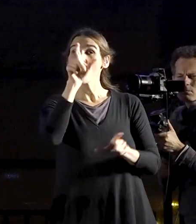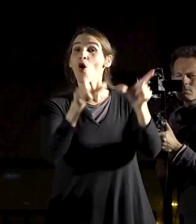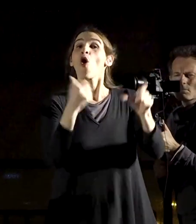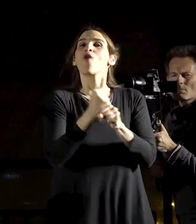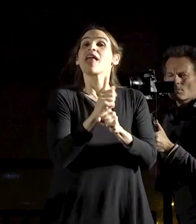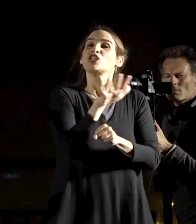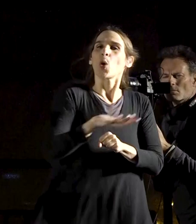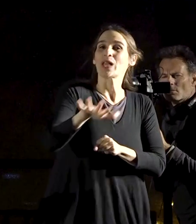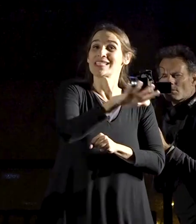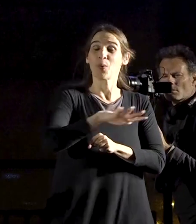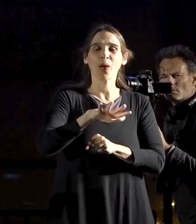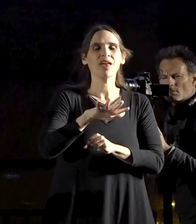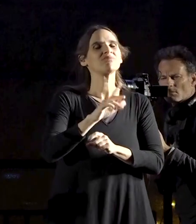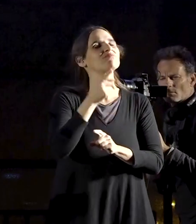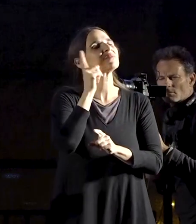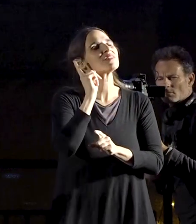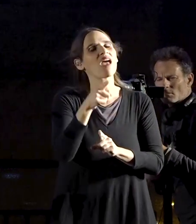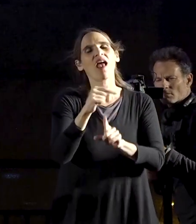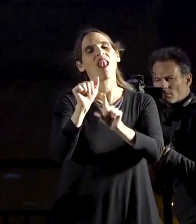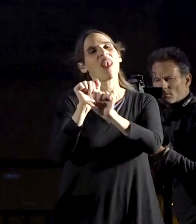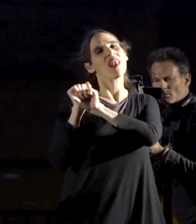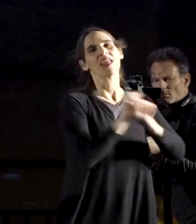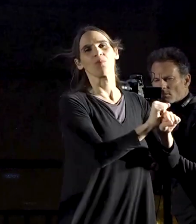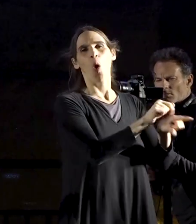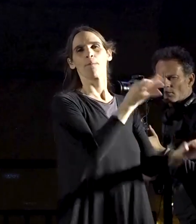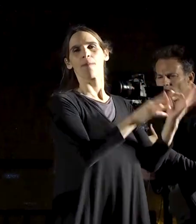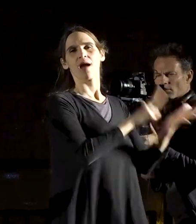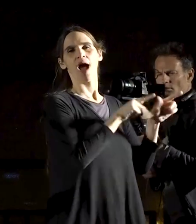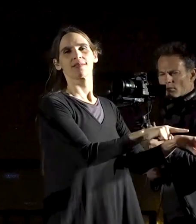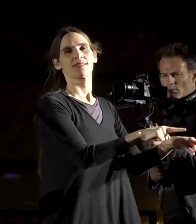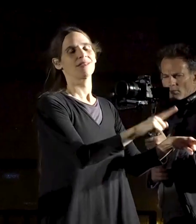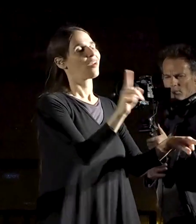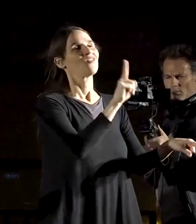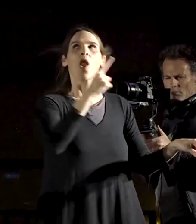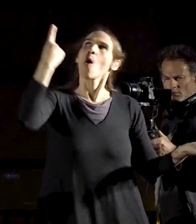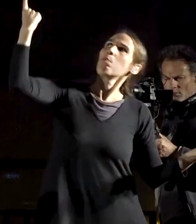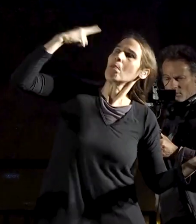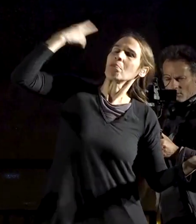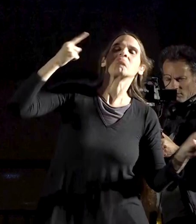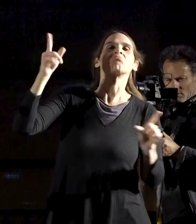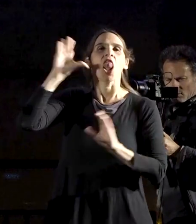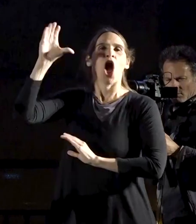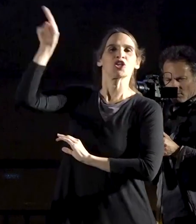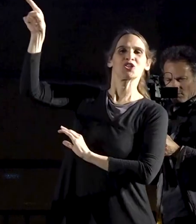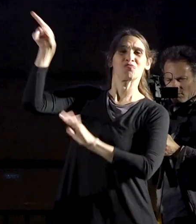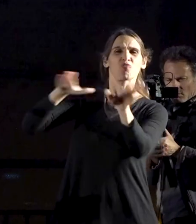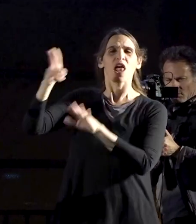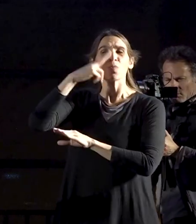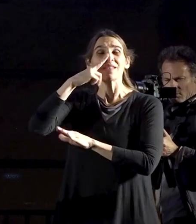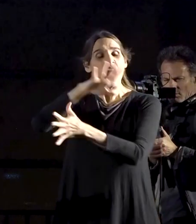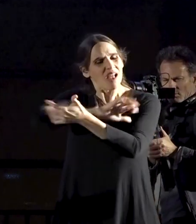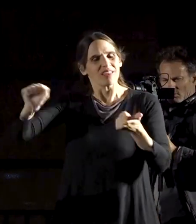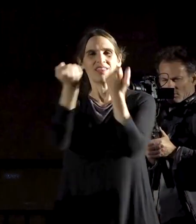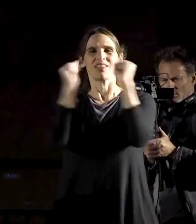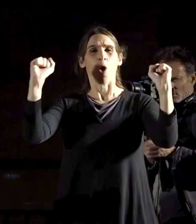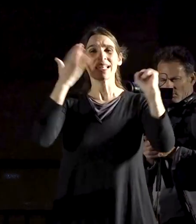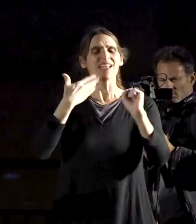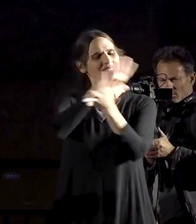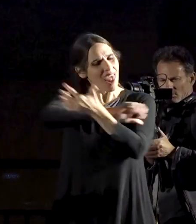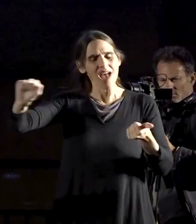and public service workers will in turn have to support the Supreme Court – and not to obey the government that’s trying to dismantle Israeli democracy.